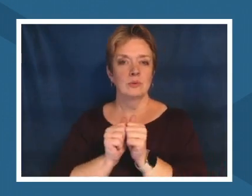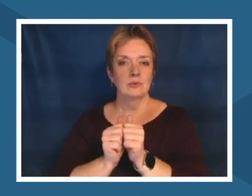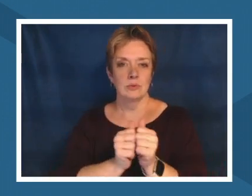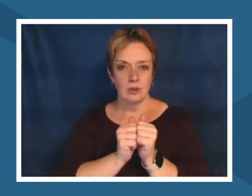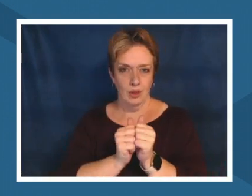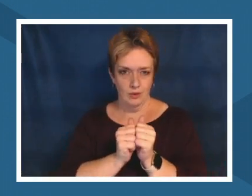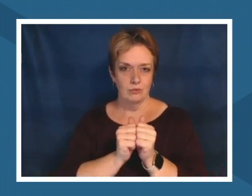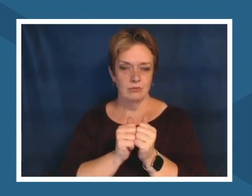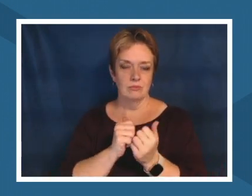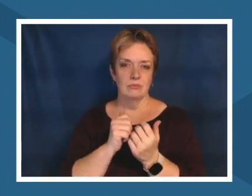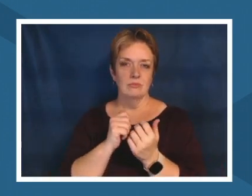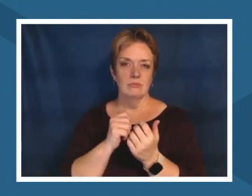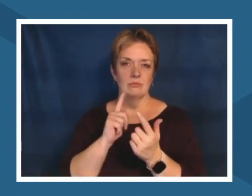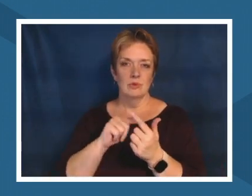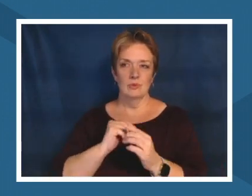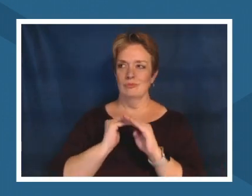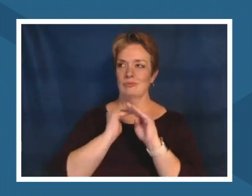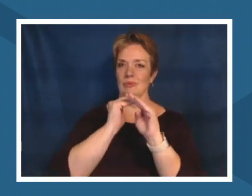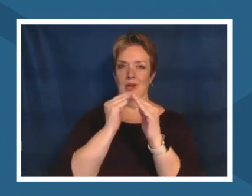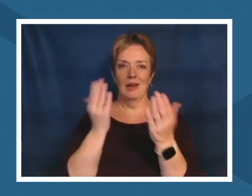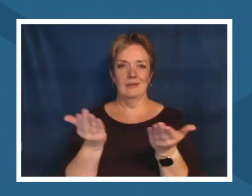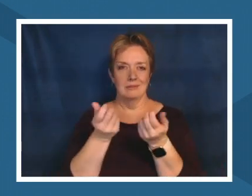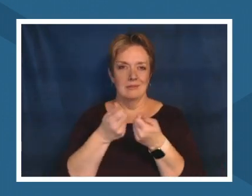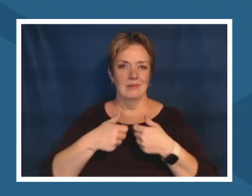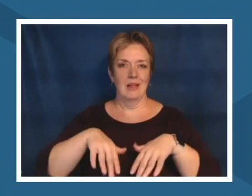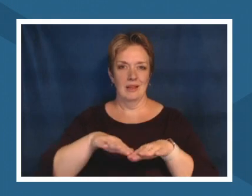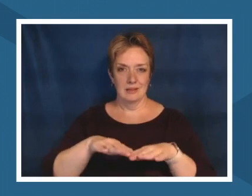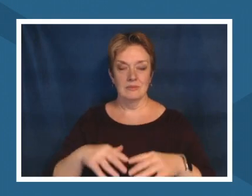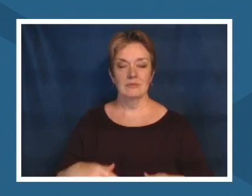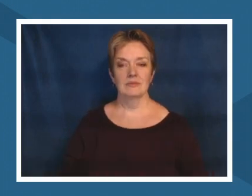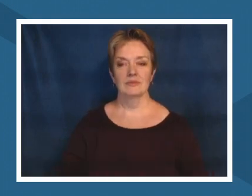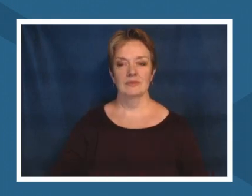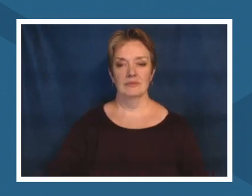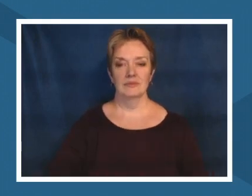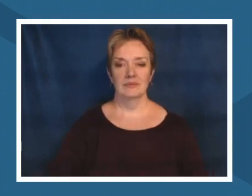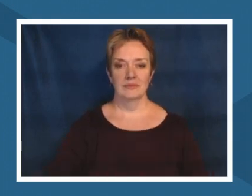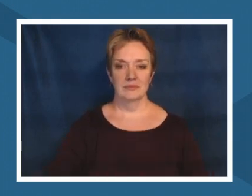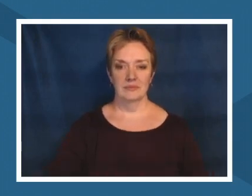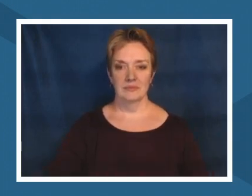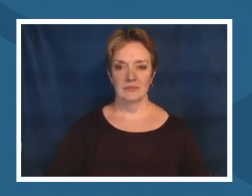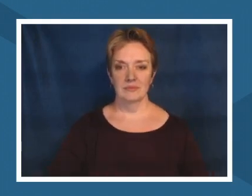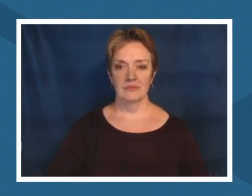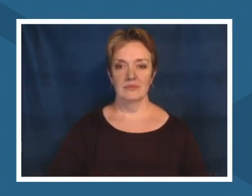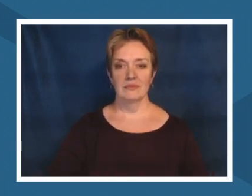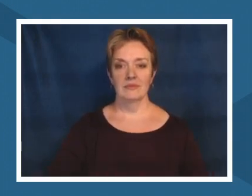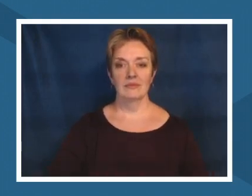our students engage with that finding ways for me to engage all of those i